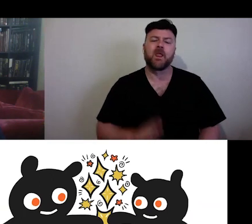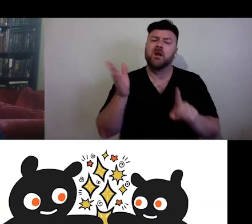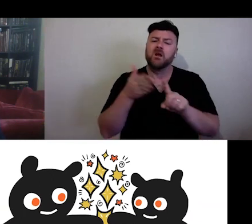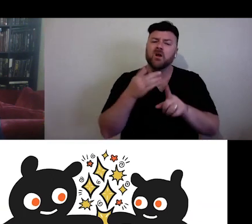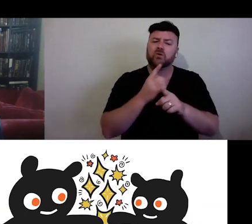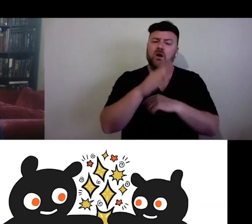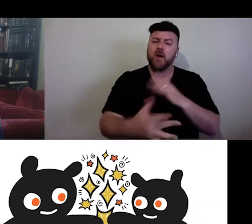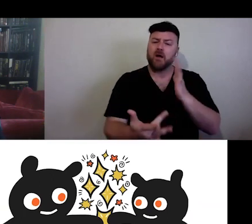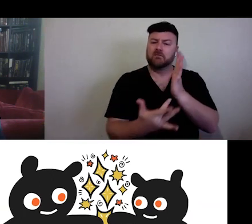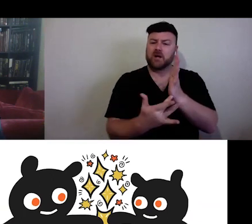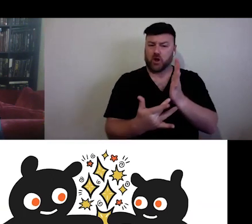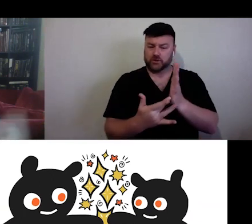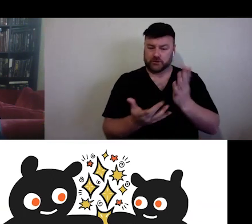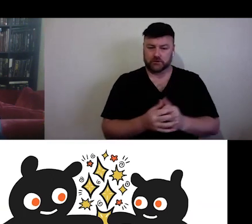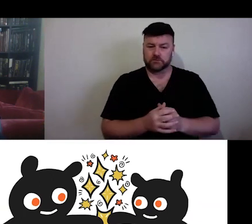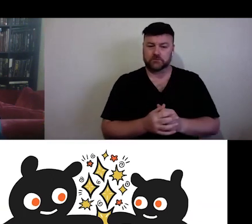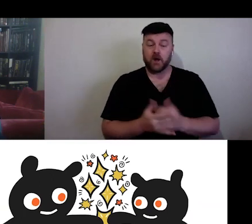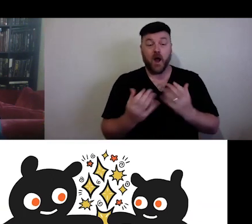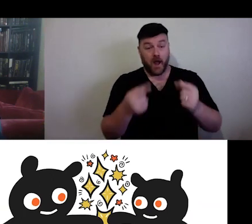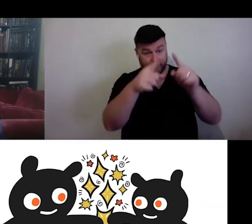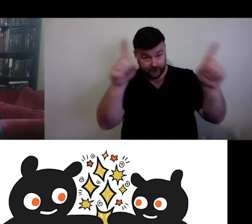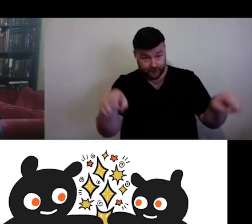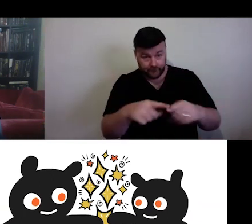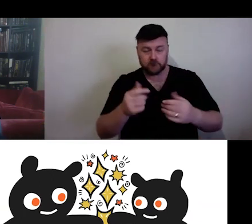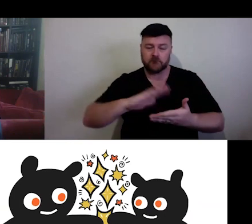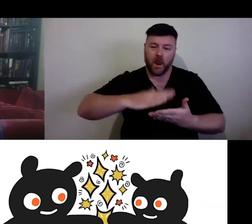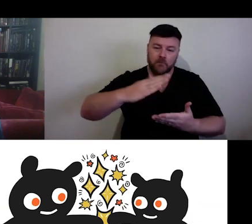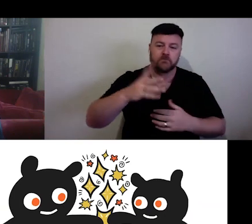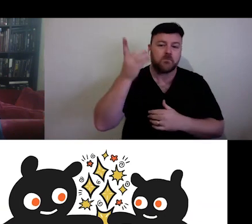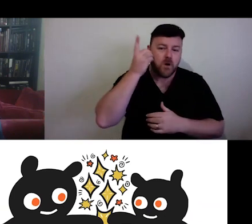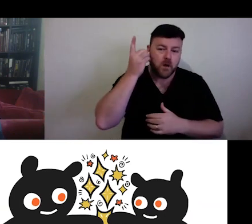ones we see in this illustration, laptops, mobile phones, tablets,